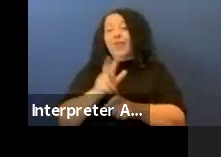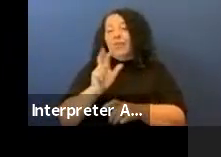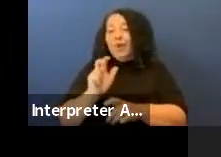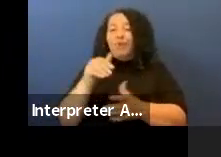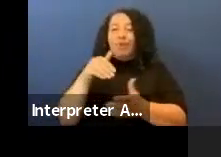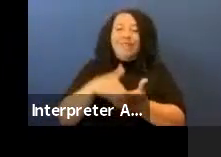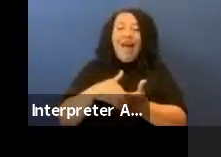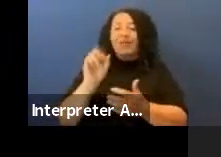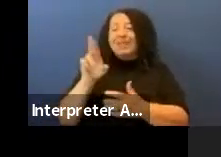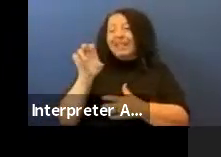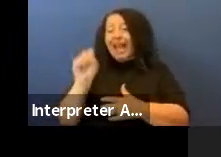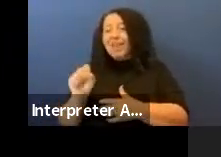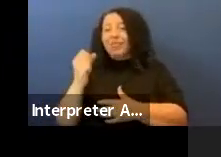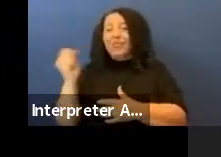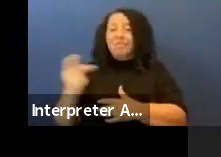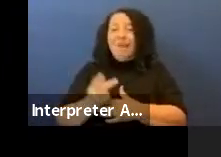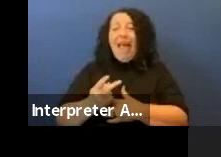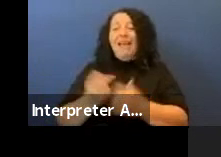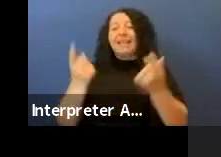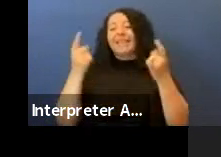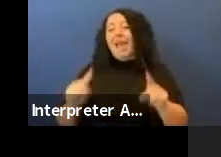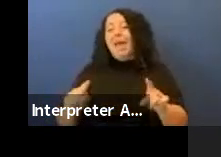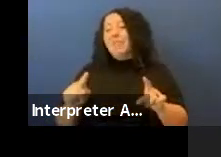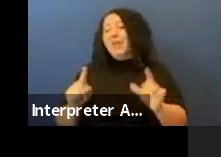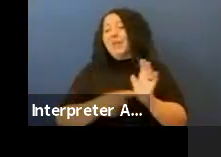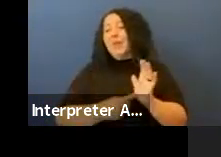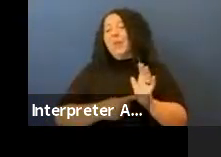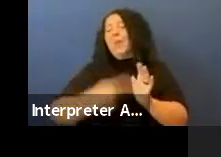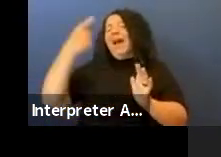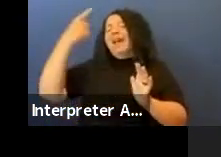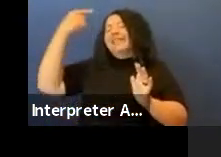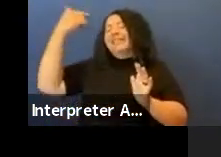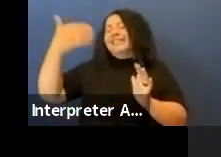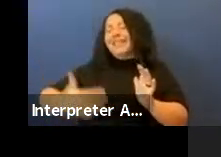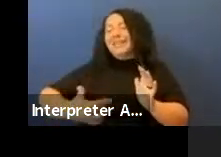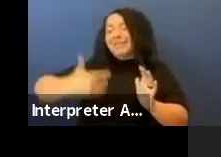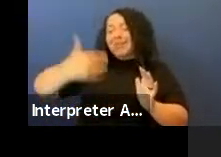That happens once in a blue moon but sometimes it does happen